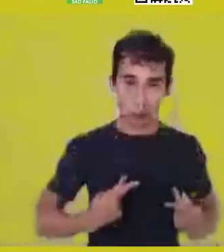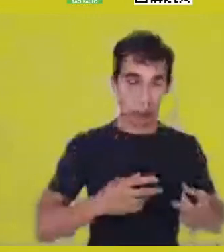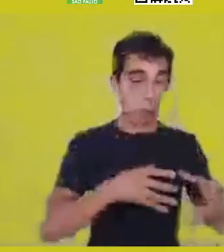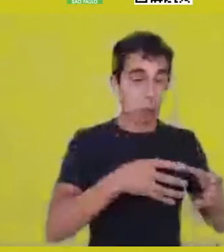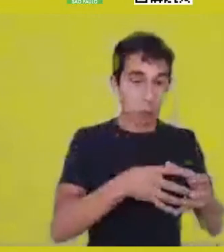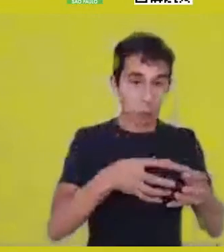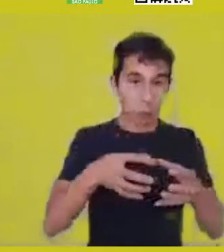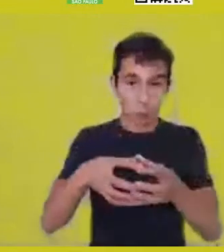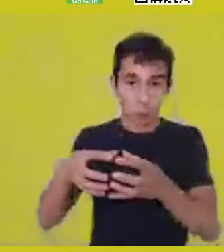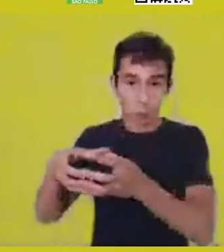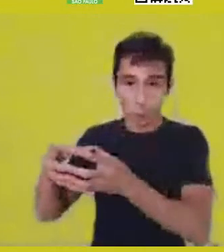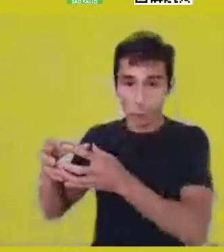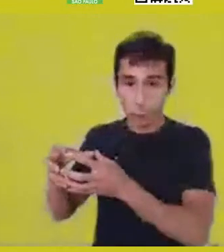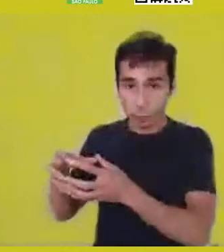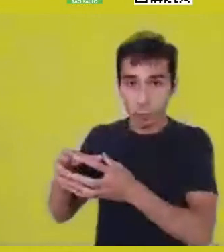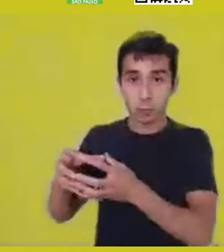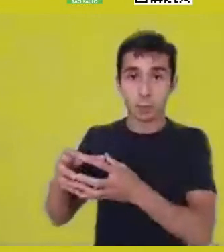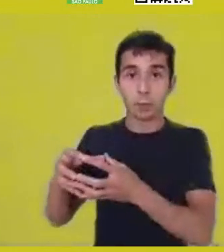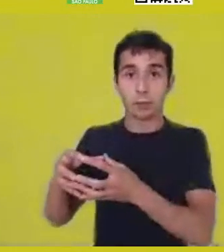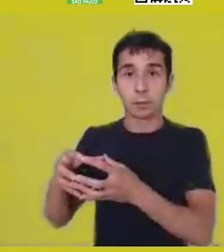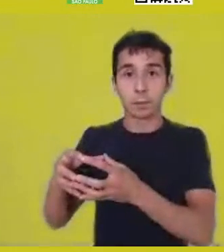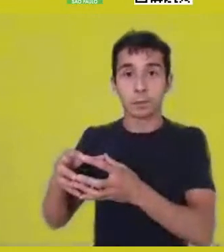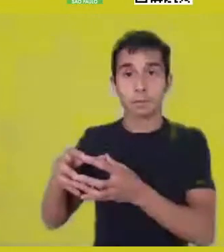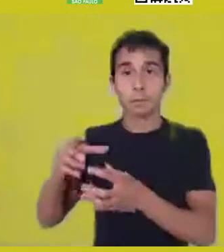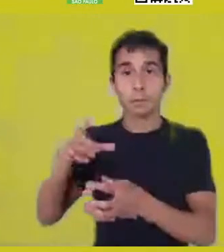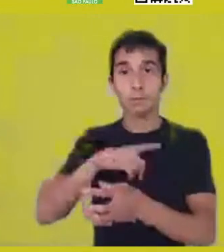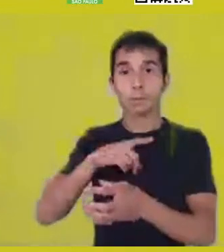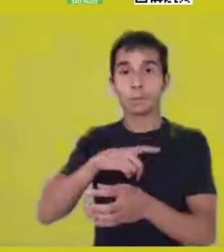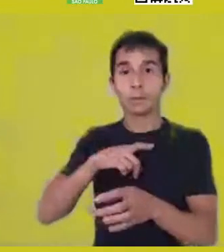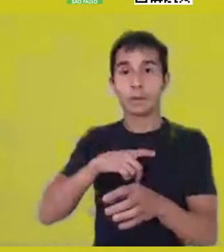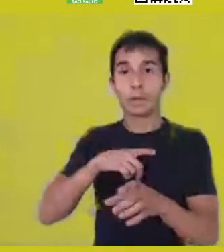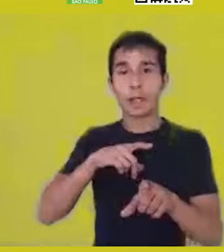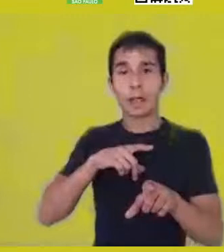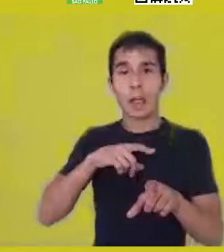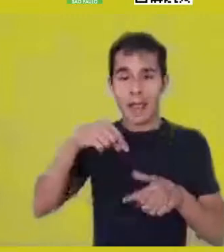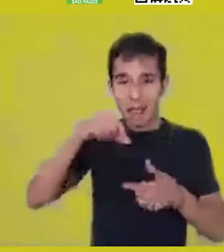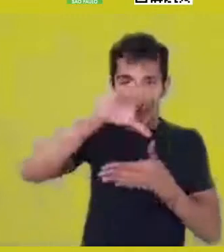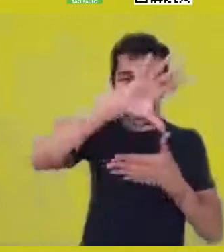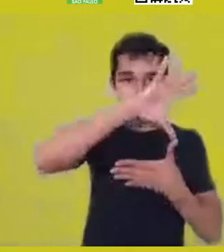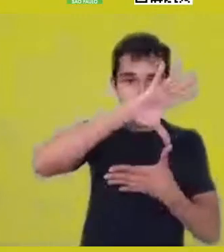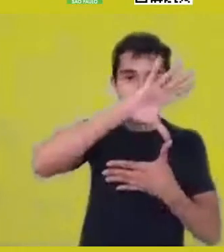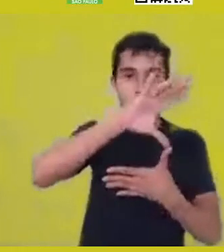...among the ethnicities trafficked to the Americas, especially to Brazil?